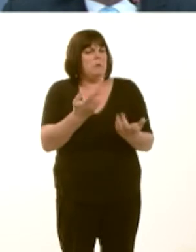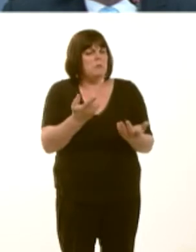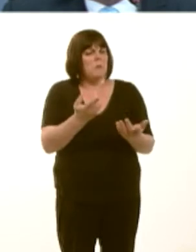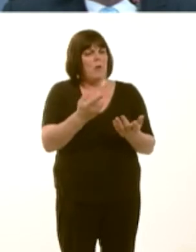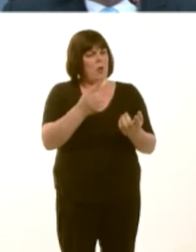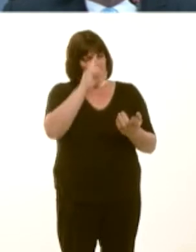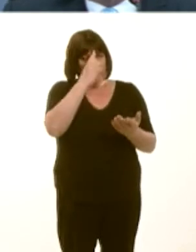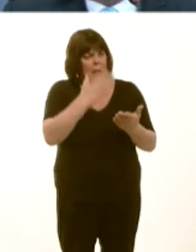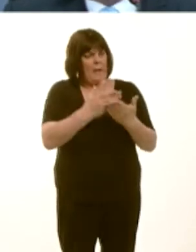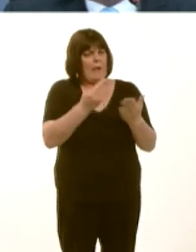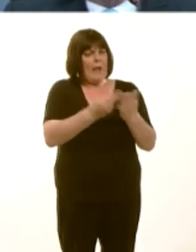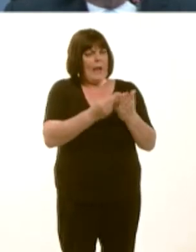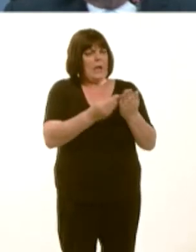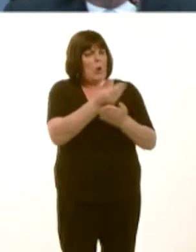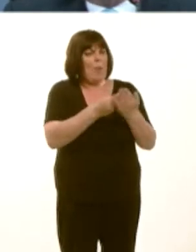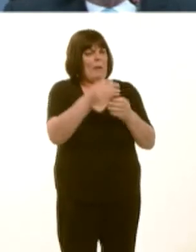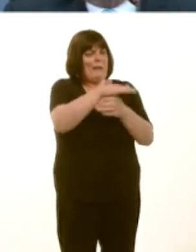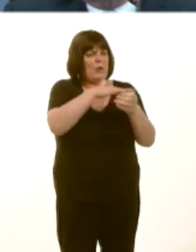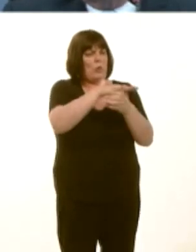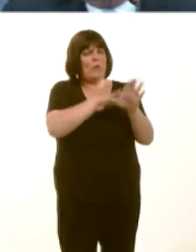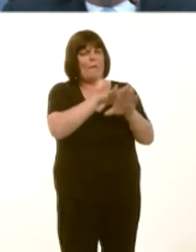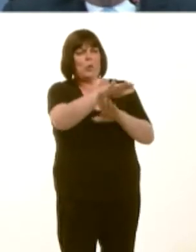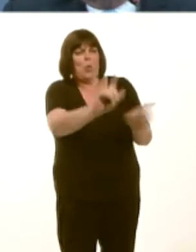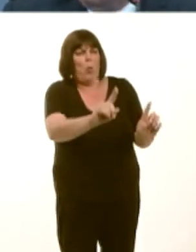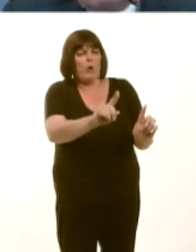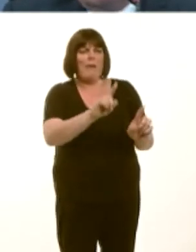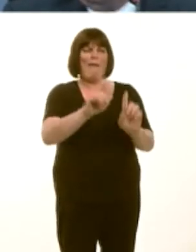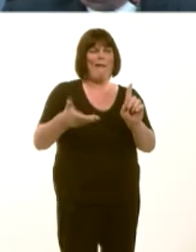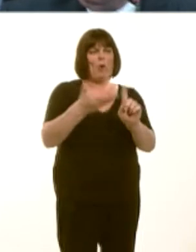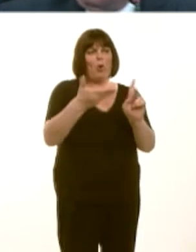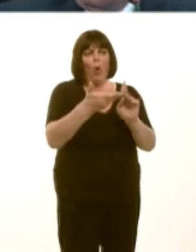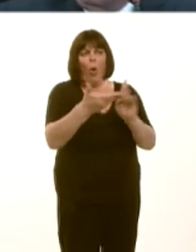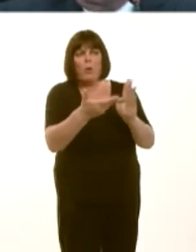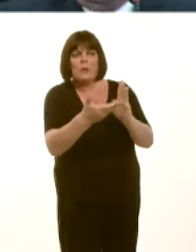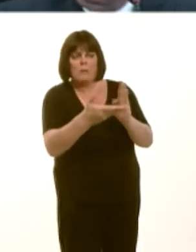those communities will be, and what tangible goals you are setting so that we can actually